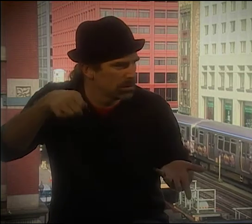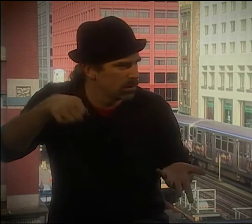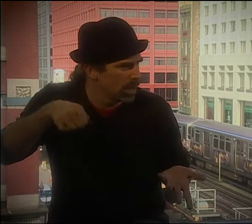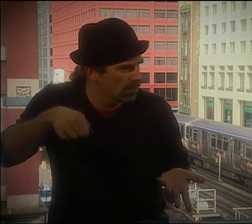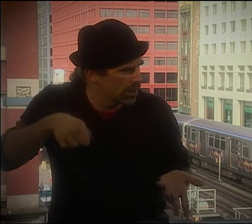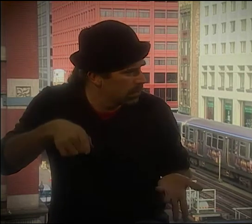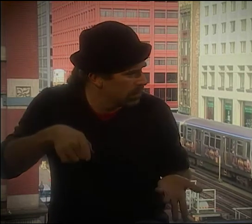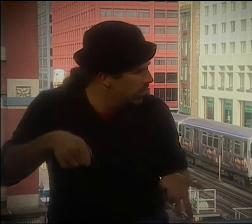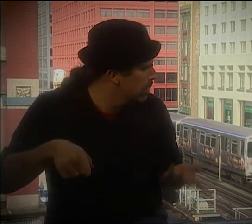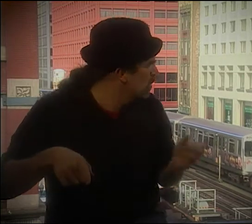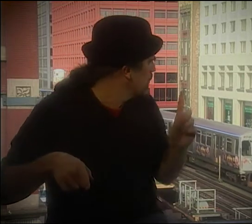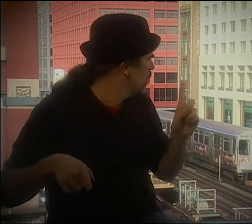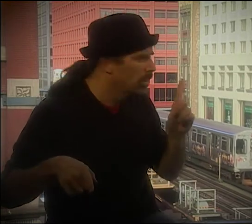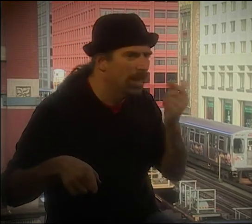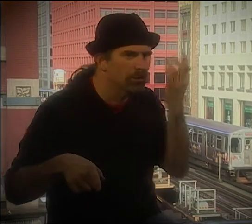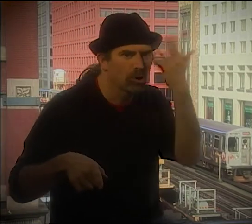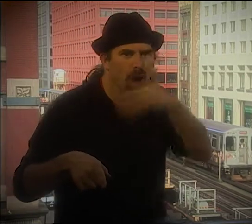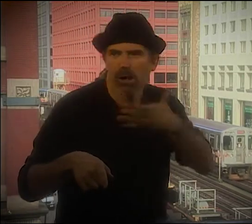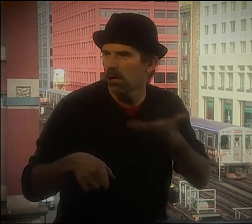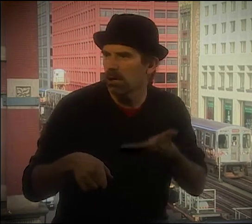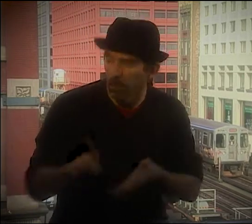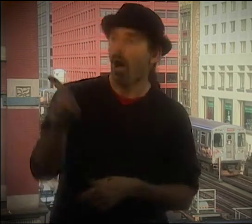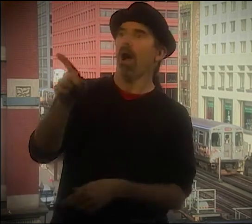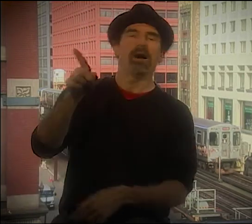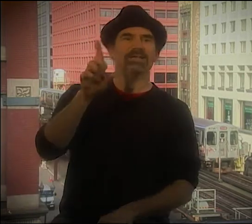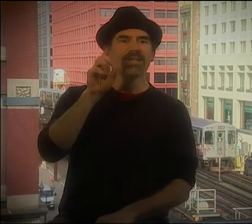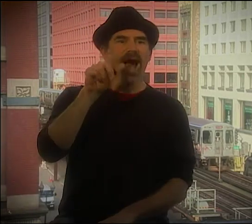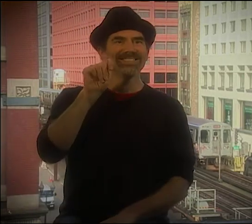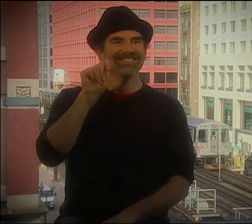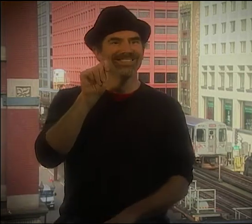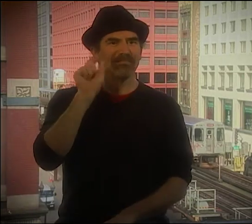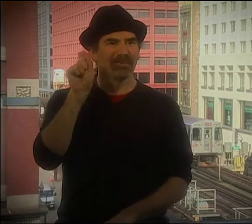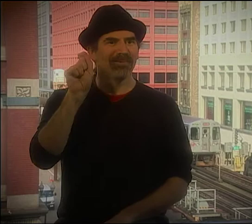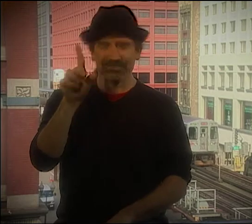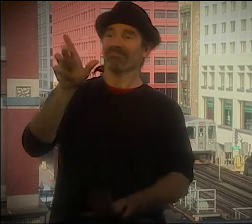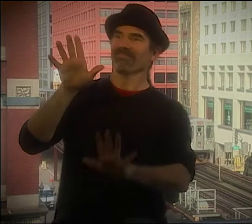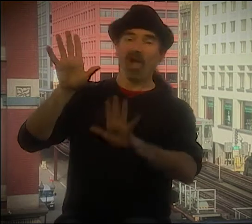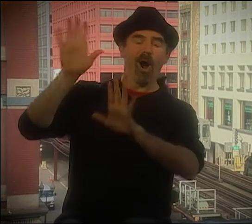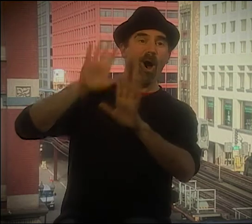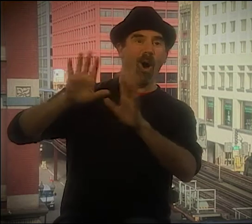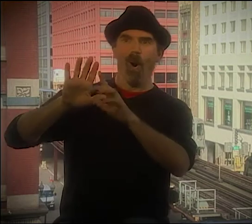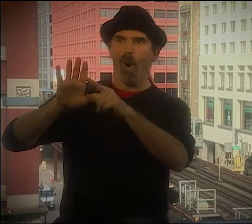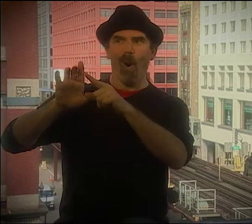AND YOU STILL SEE A LOT OF THE "WHAT'S GONNA HAPPEN NEXT? WHAT'S GONNA HAPPEN NEXT? WHERE'S IT GO?"